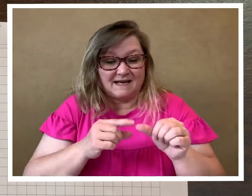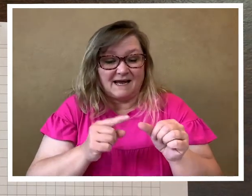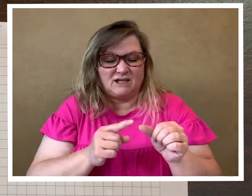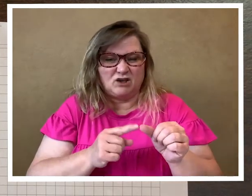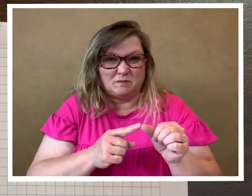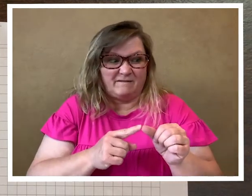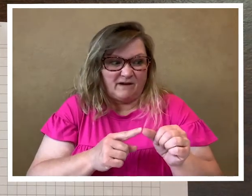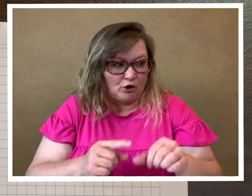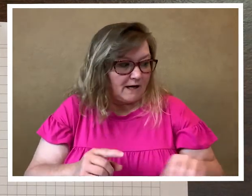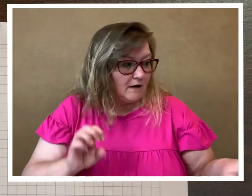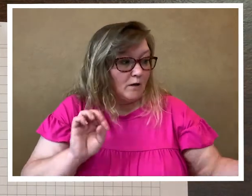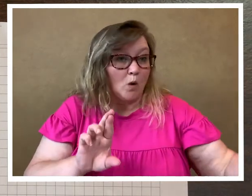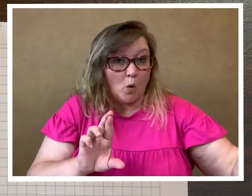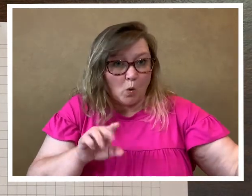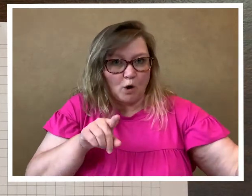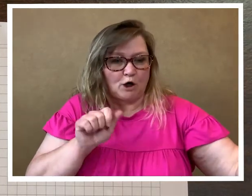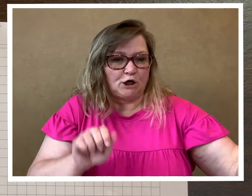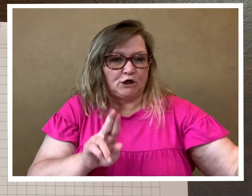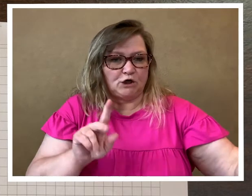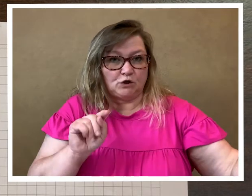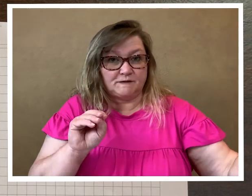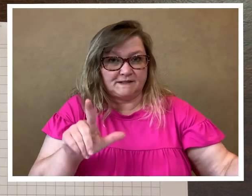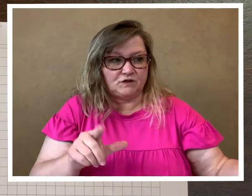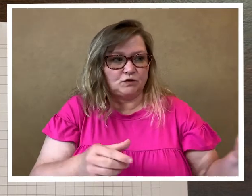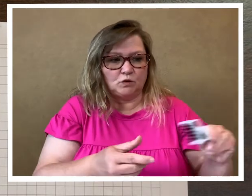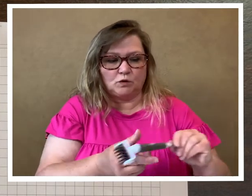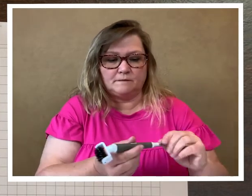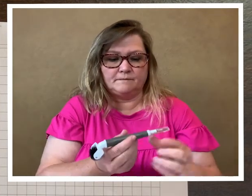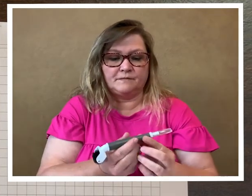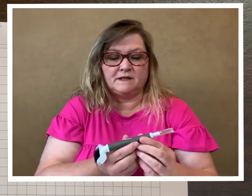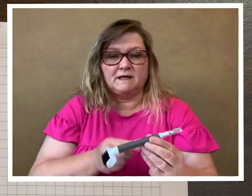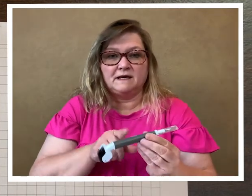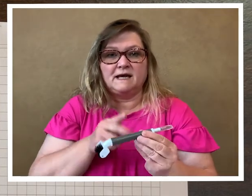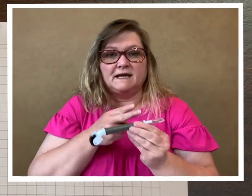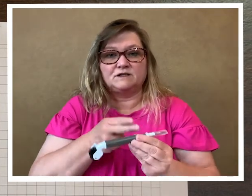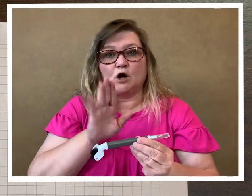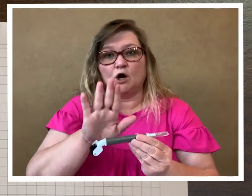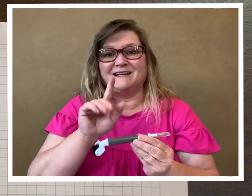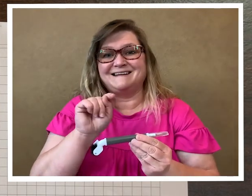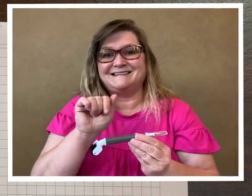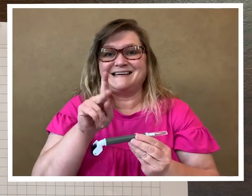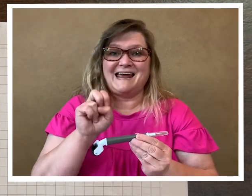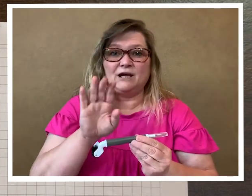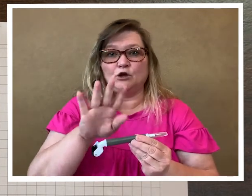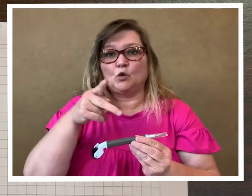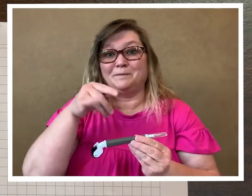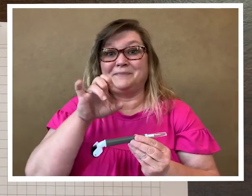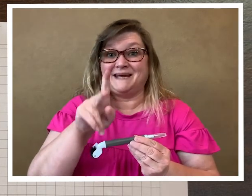like to use my fingernail or you can use this tool it's called "take your pick"